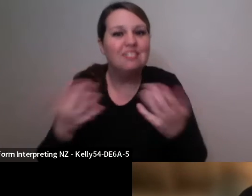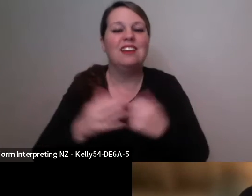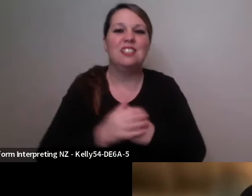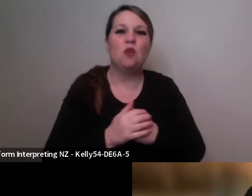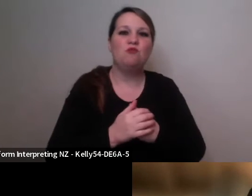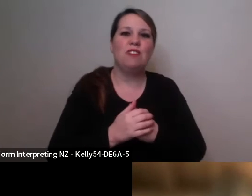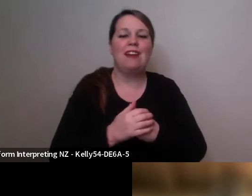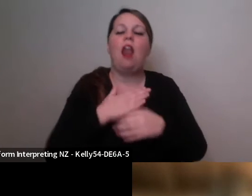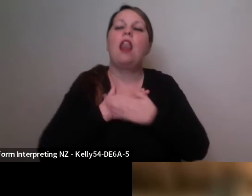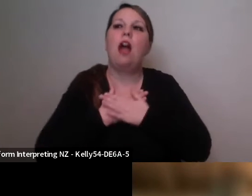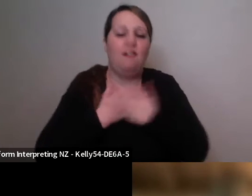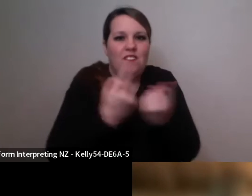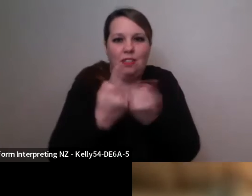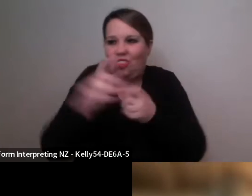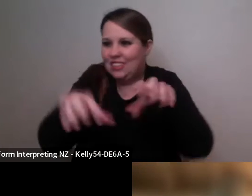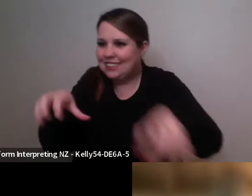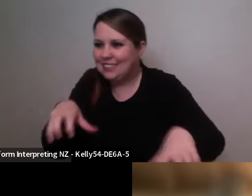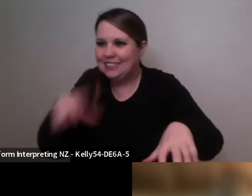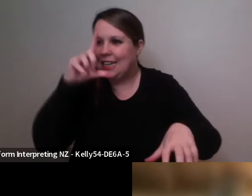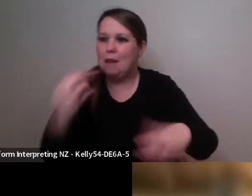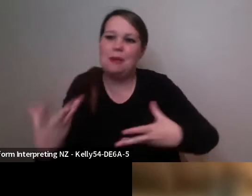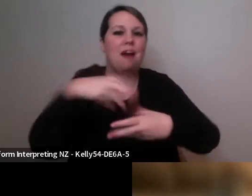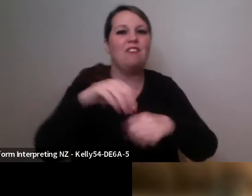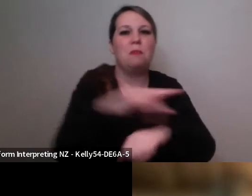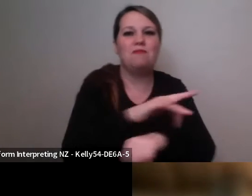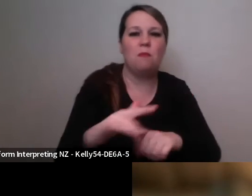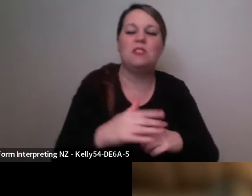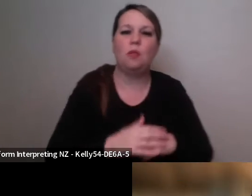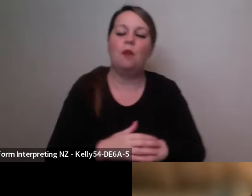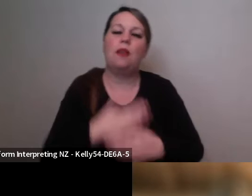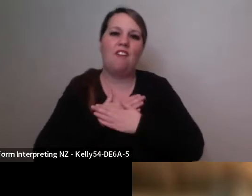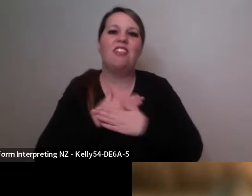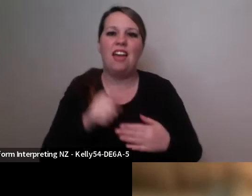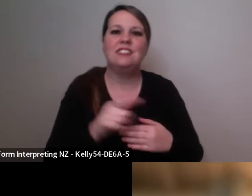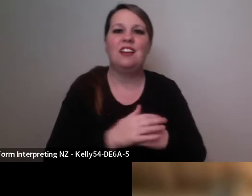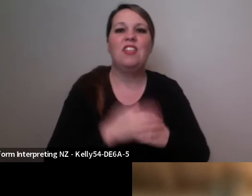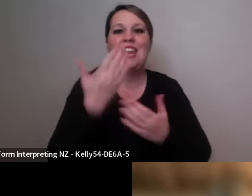do and also how we told the narrative of some of the moments that I was interviewed around and